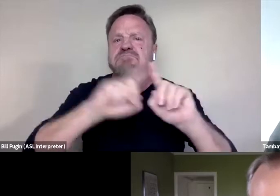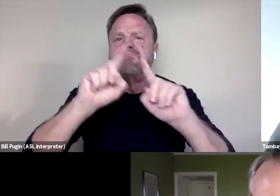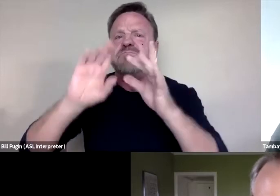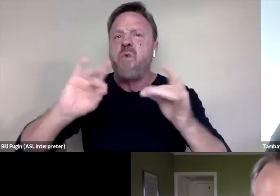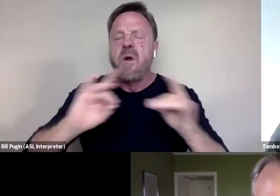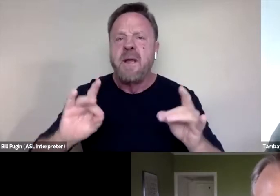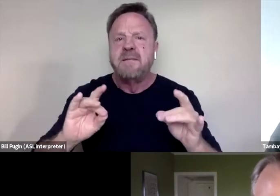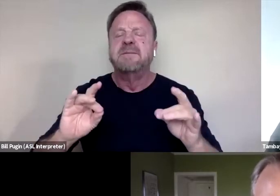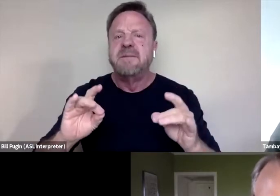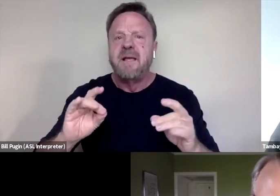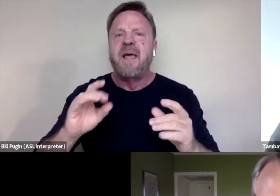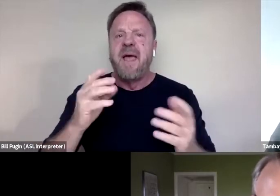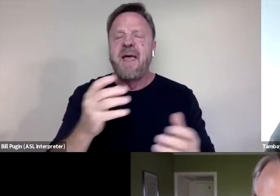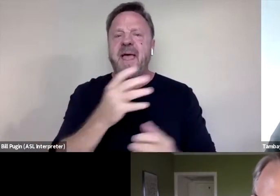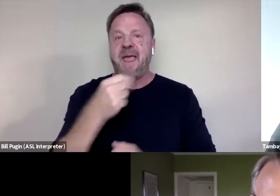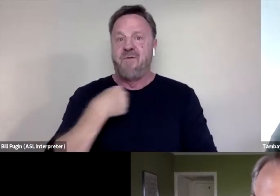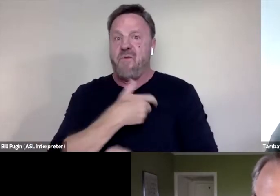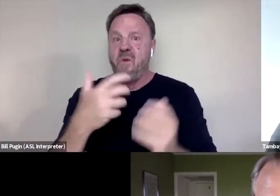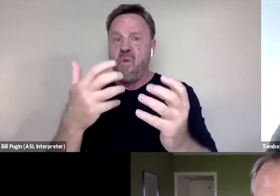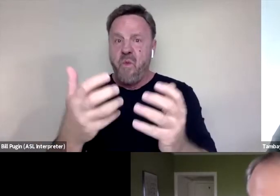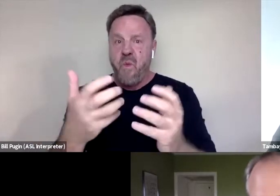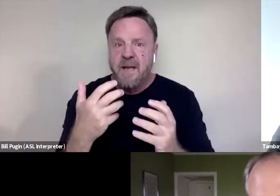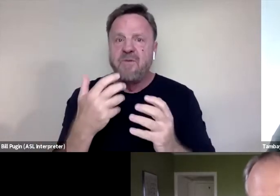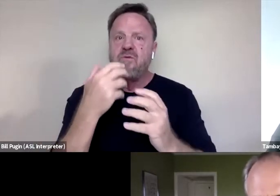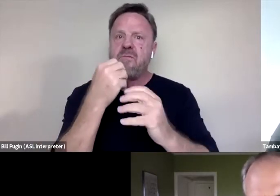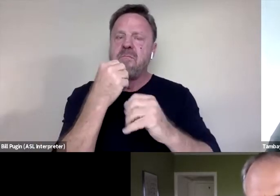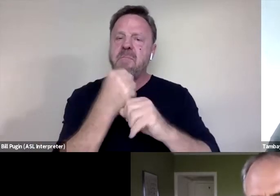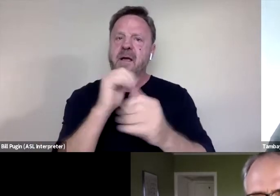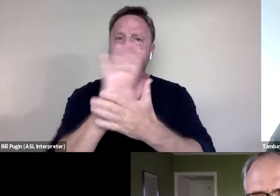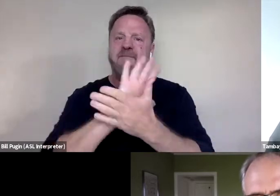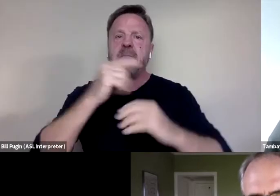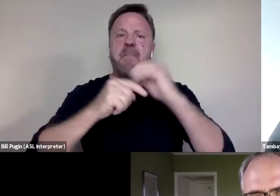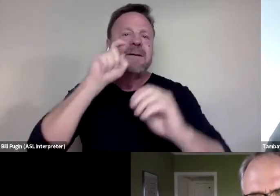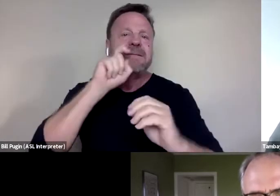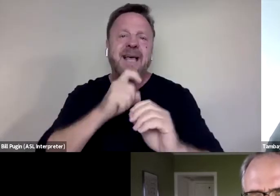And we wanted to get a film on sexual assault in Hollywood made,